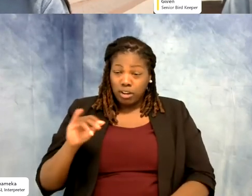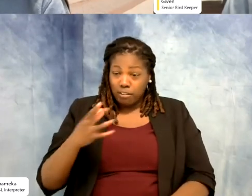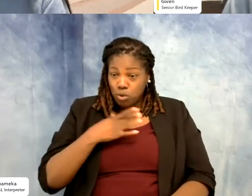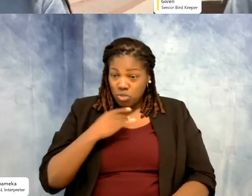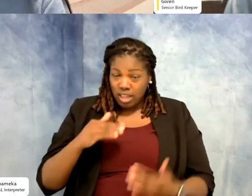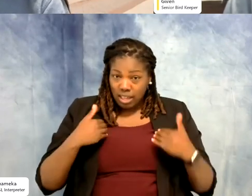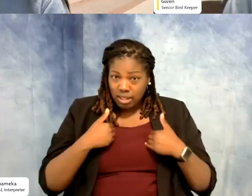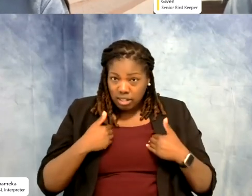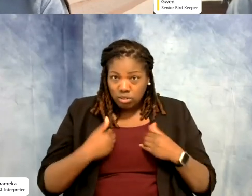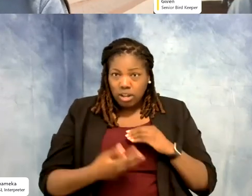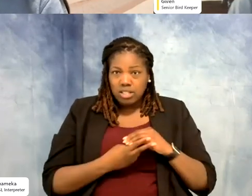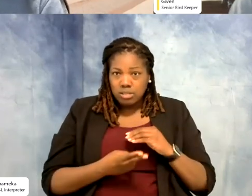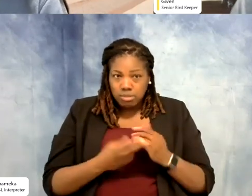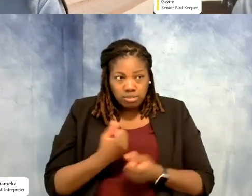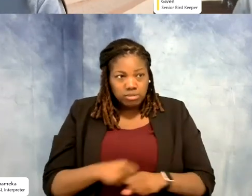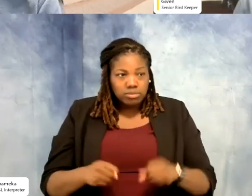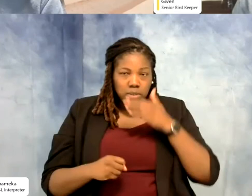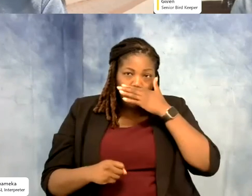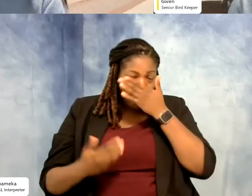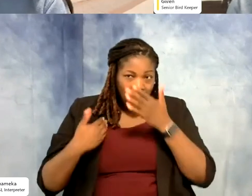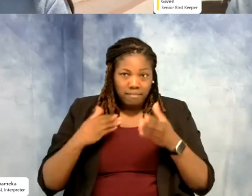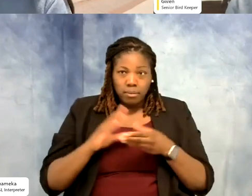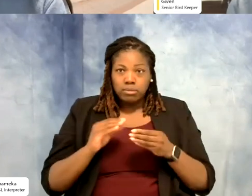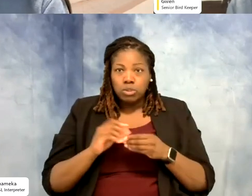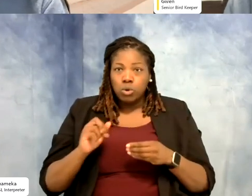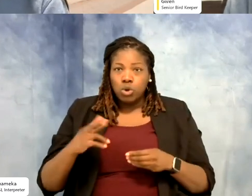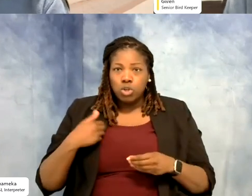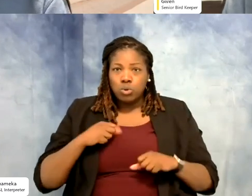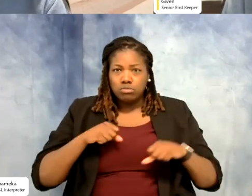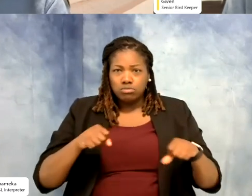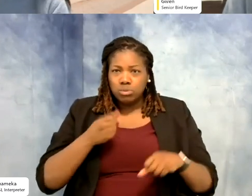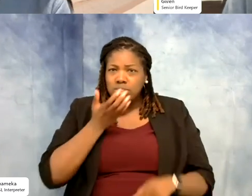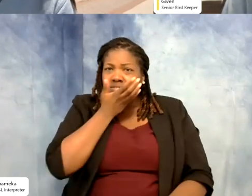conservation, if you have a message, or if you just want to trim the grass in an animal exhibit,